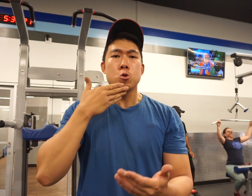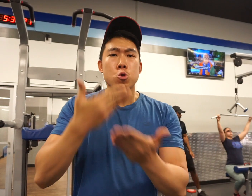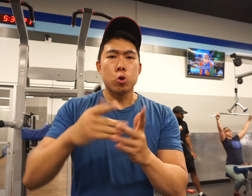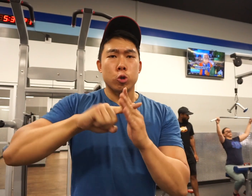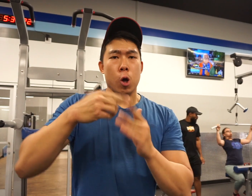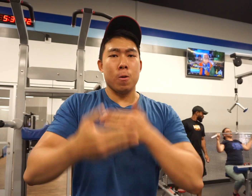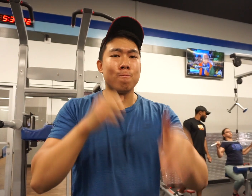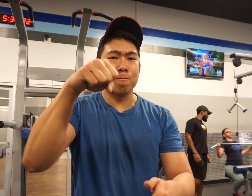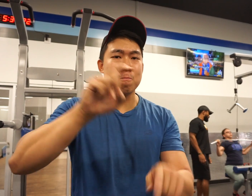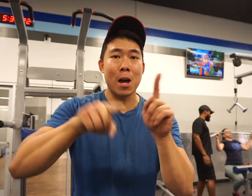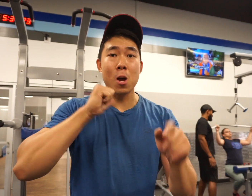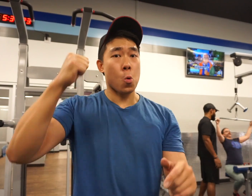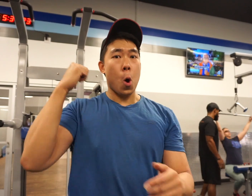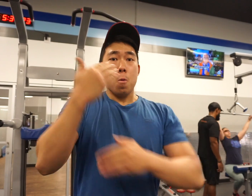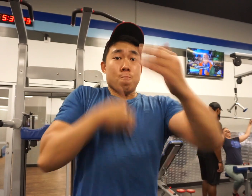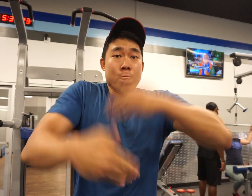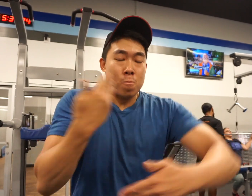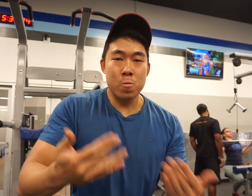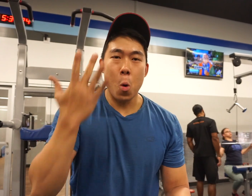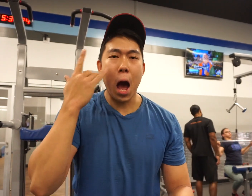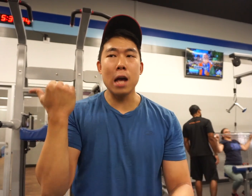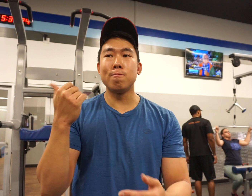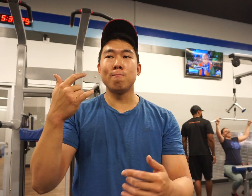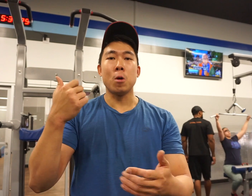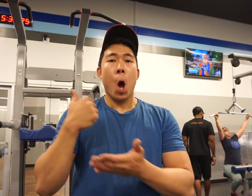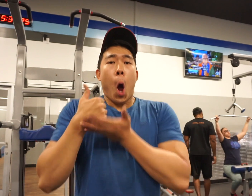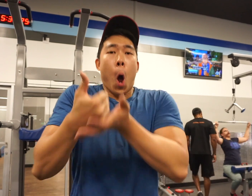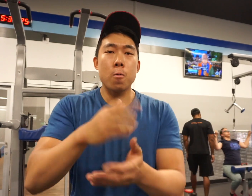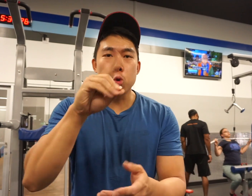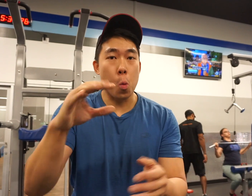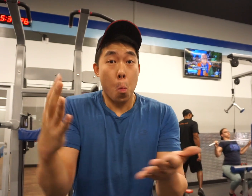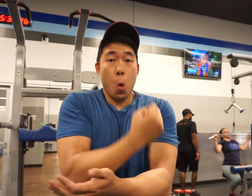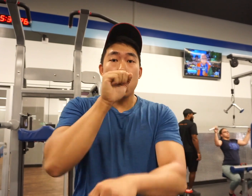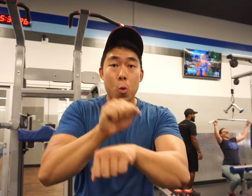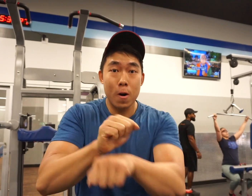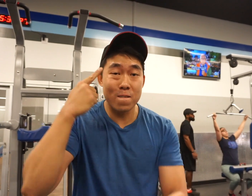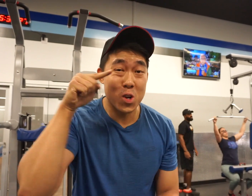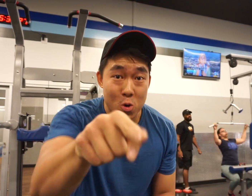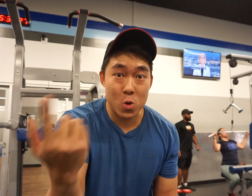Yes, it’s a good start to get an idea what it is like. It’s certainly better than nothing. It’s difficult to progress if you solely rely on this exercise. It does the most work for you.